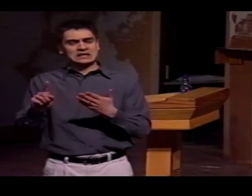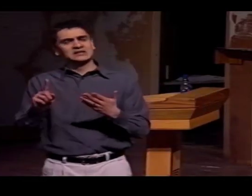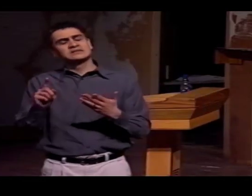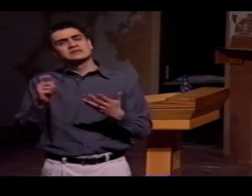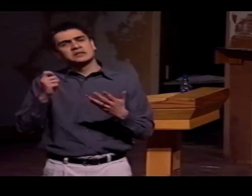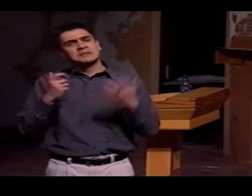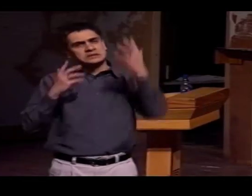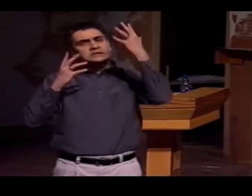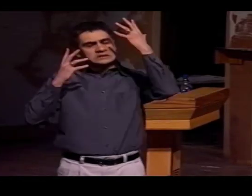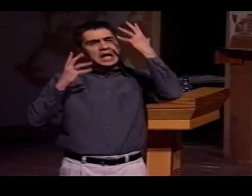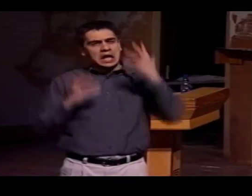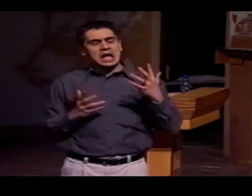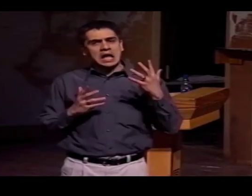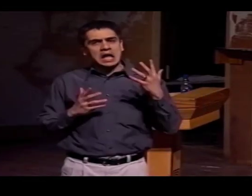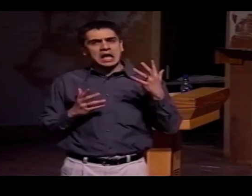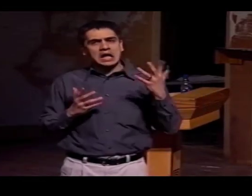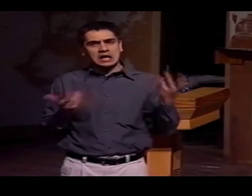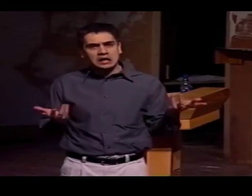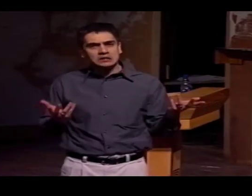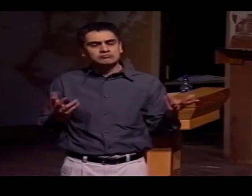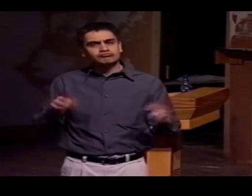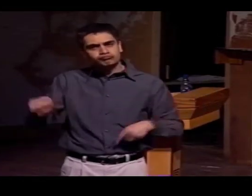AND THEIR CHANGES IN GRAMMATICAL AND SYNTAX.